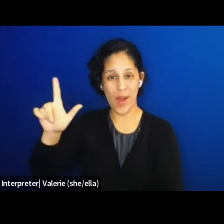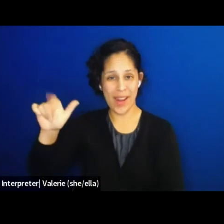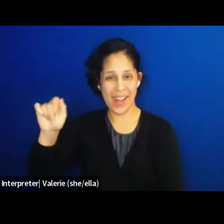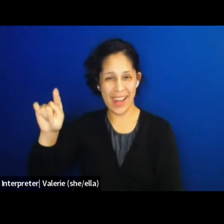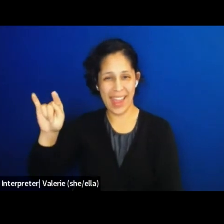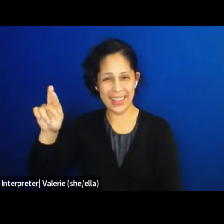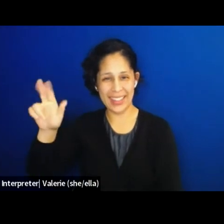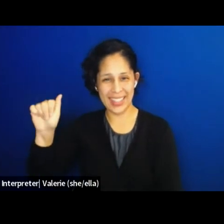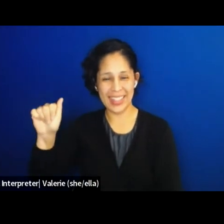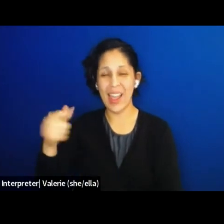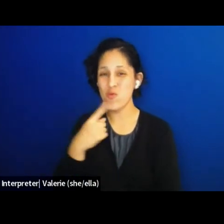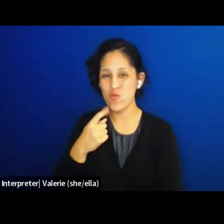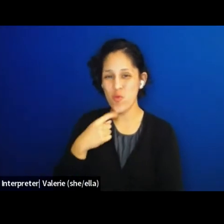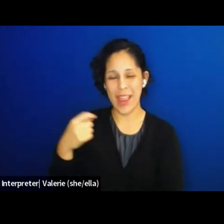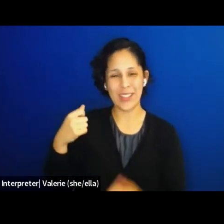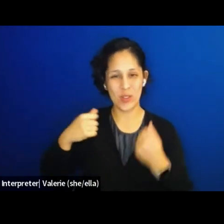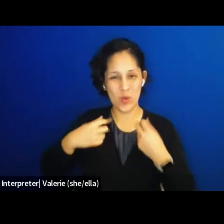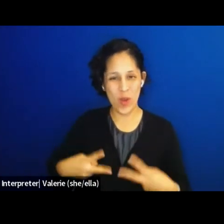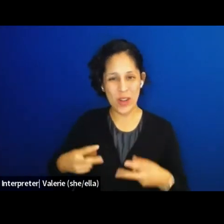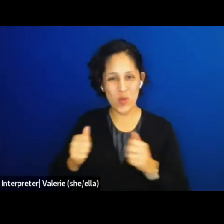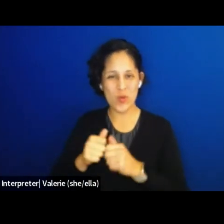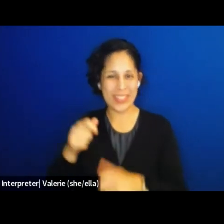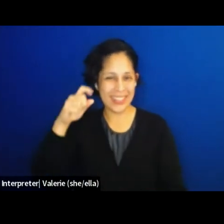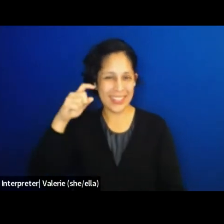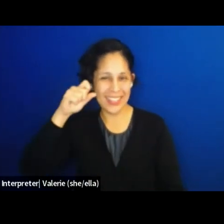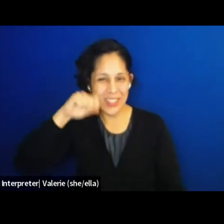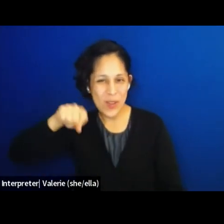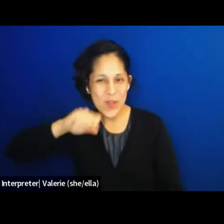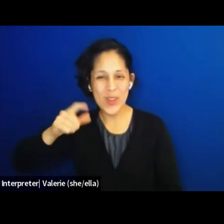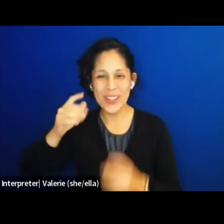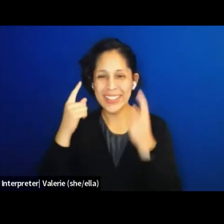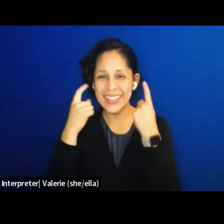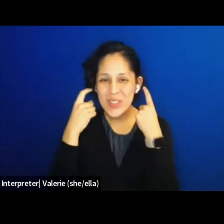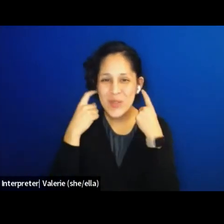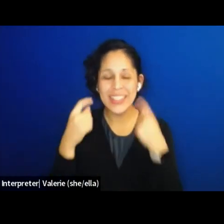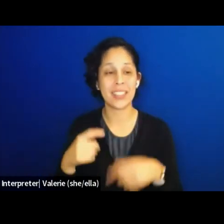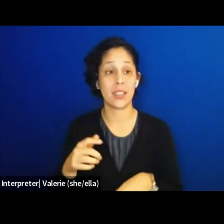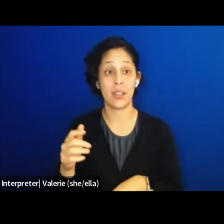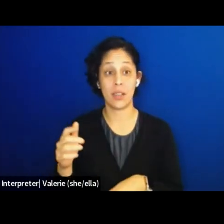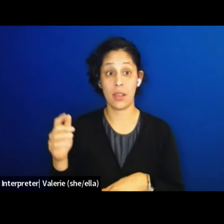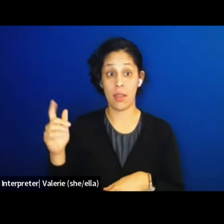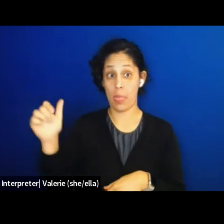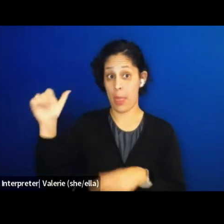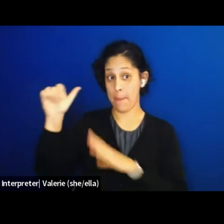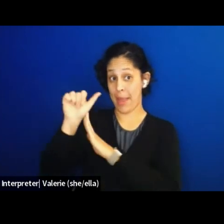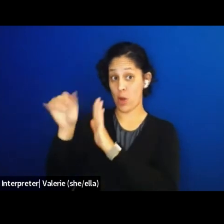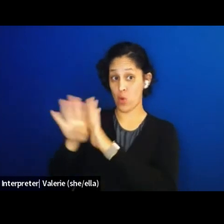with silver earrings. And behind me is my office and a piece of woven art